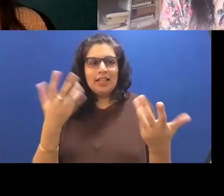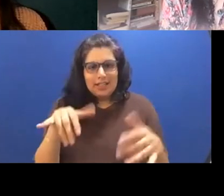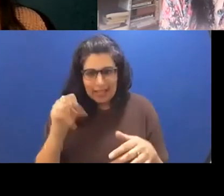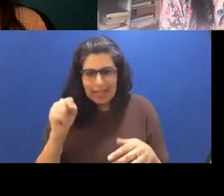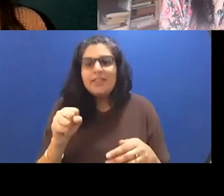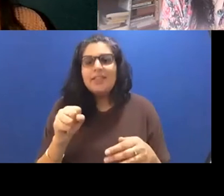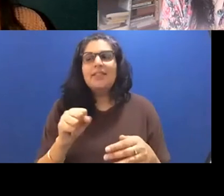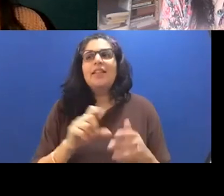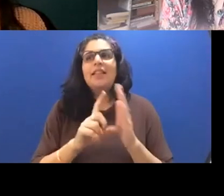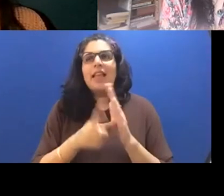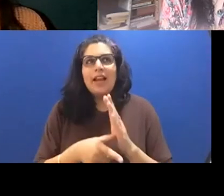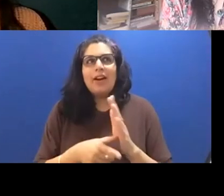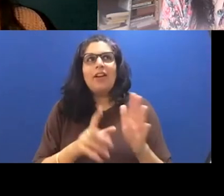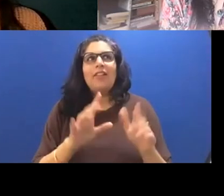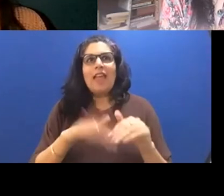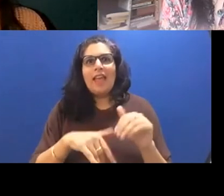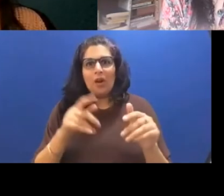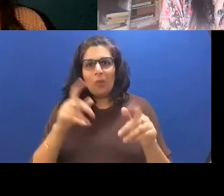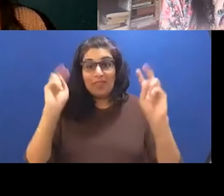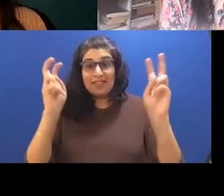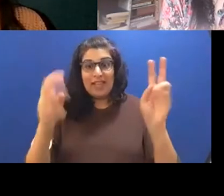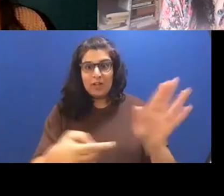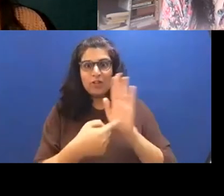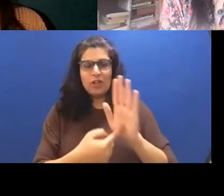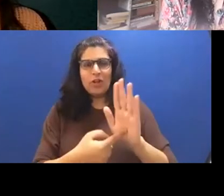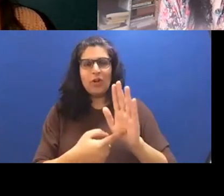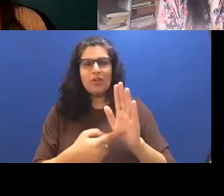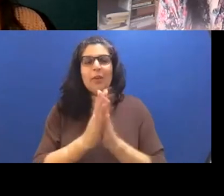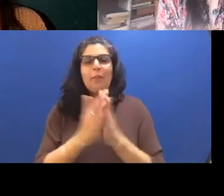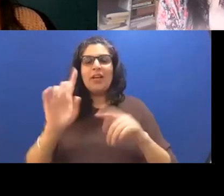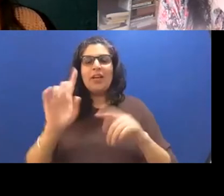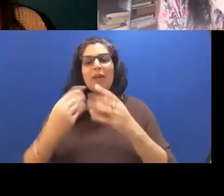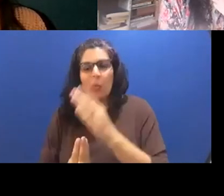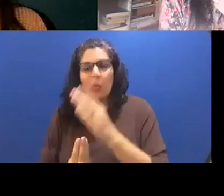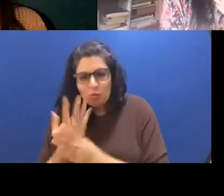And I think the book is so much about growth, and I liked having this question. And with